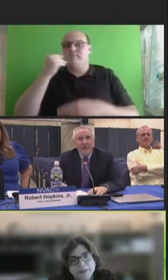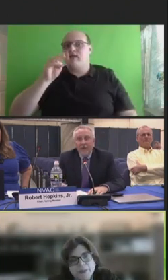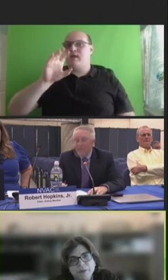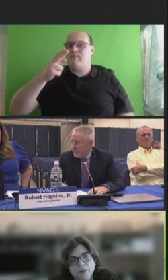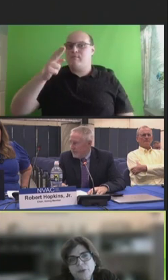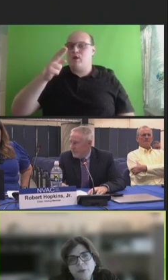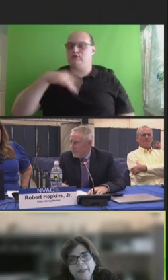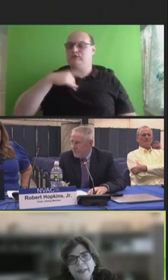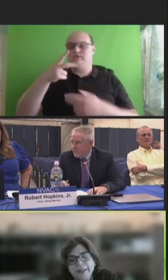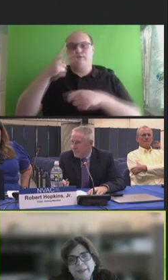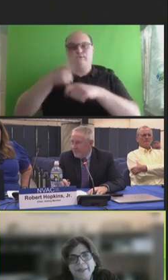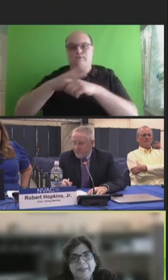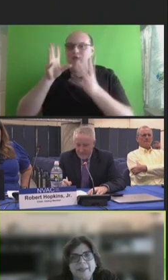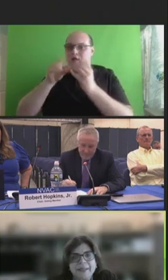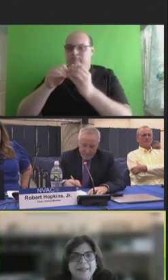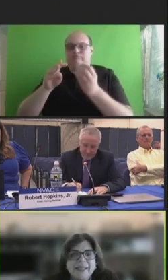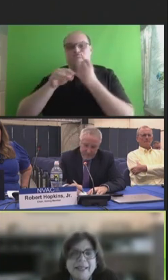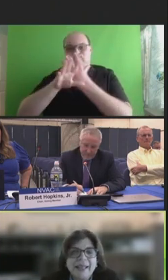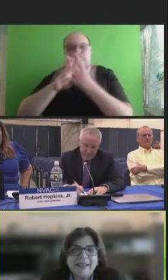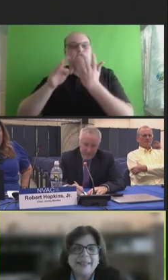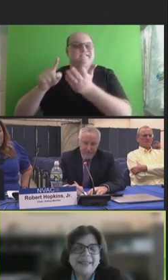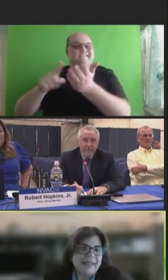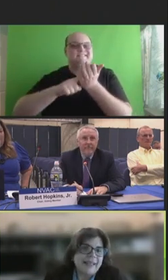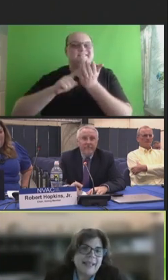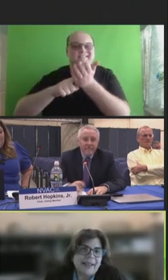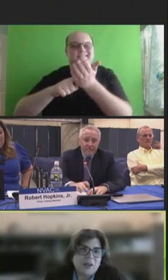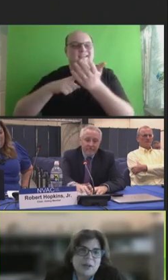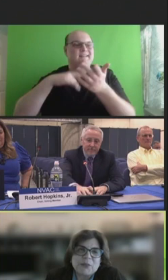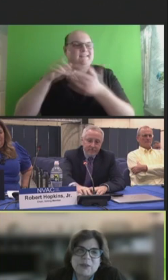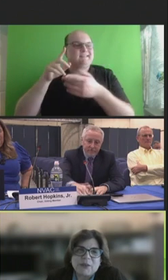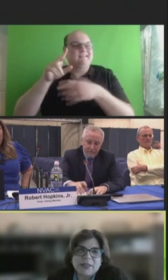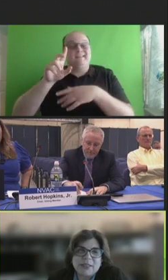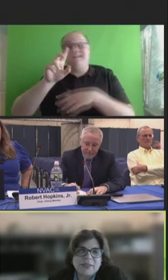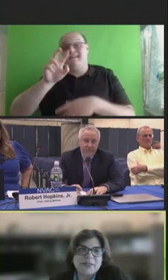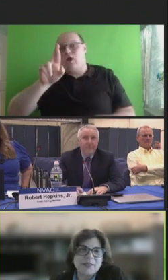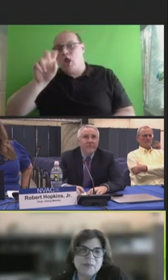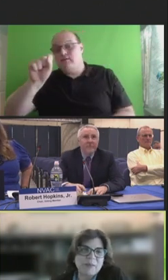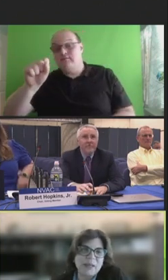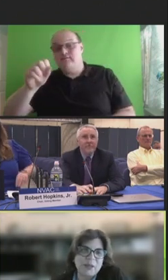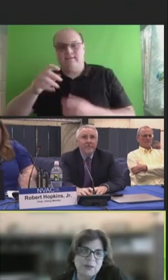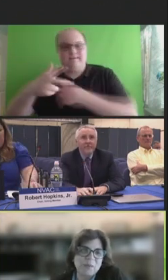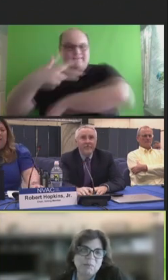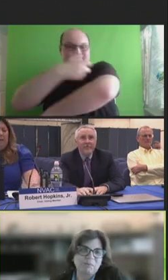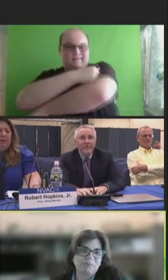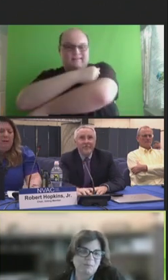virtually and discussed the dengue and RSV vaccines. Thank you.